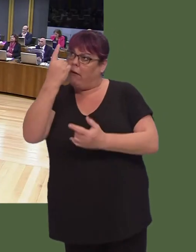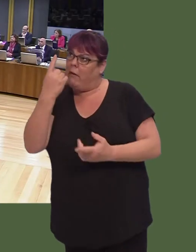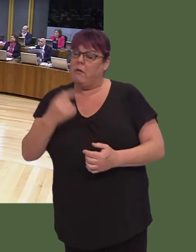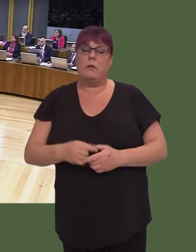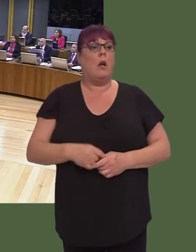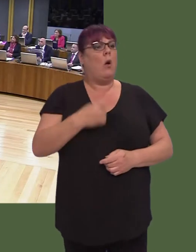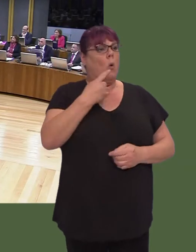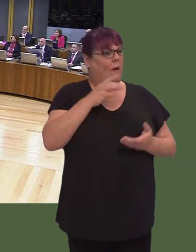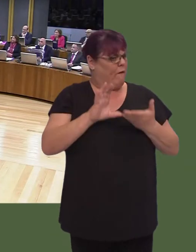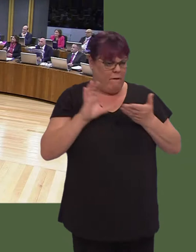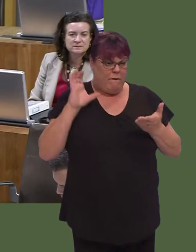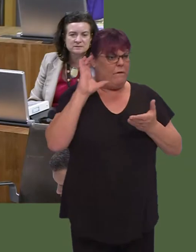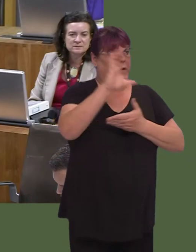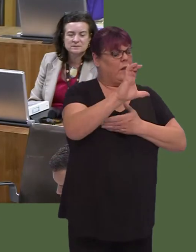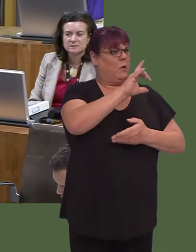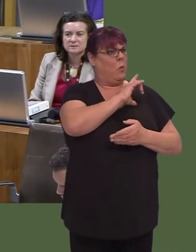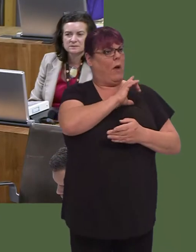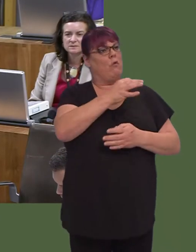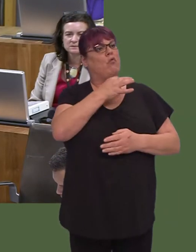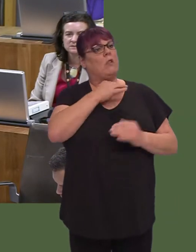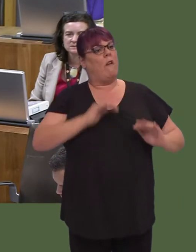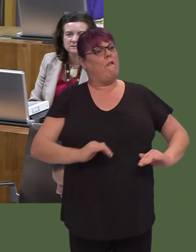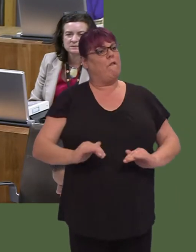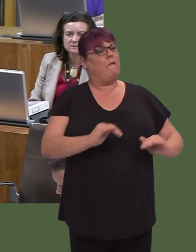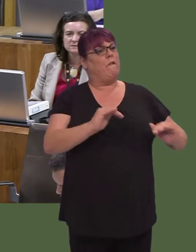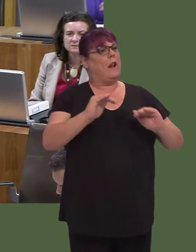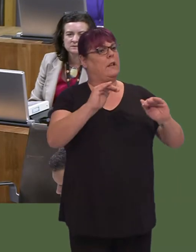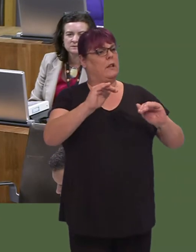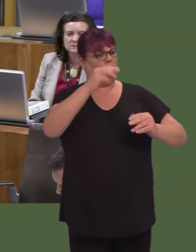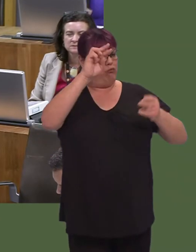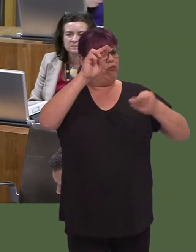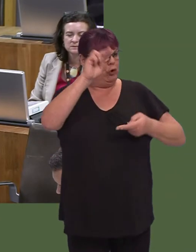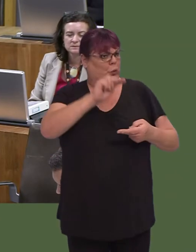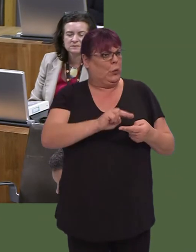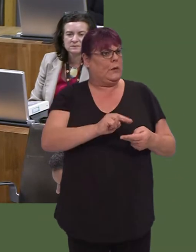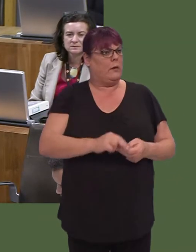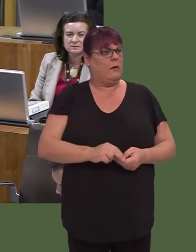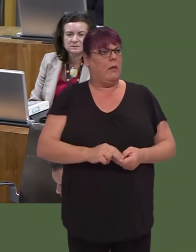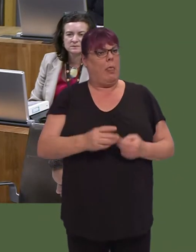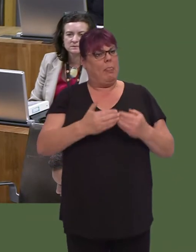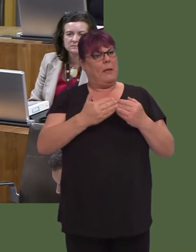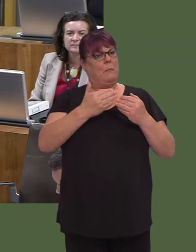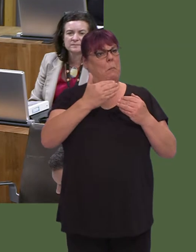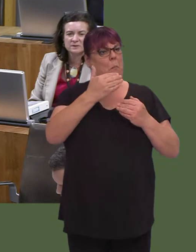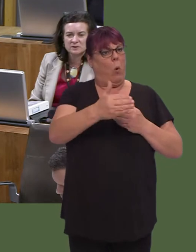term to reduce the risk of flooding and coastal erosion. That's a substantial investment, far in excess of what's been done by his party in England,